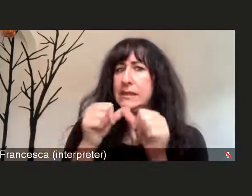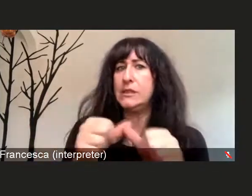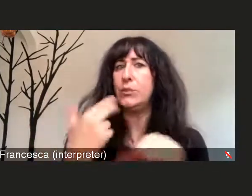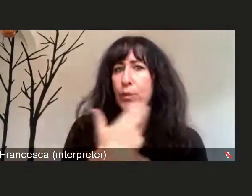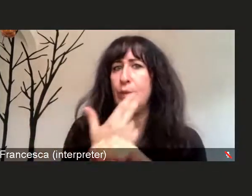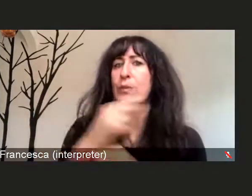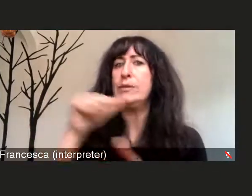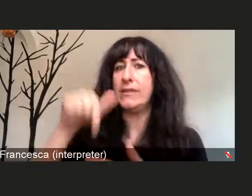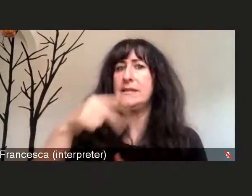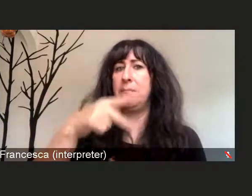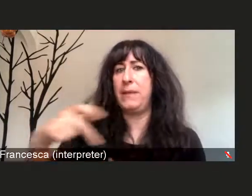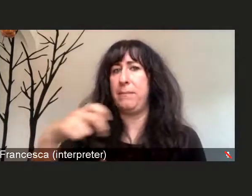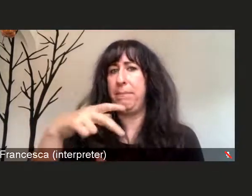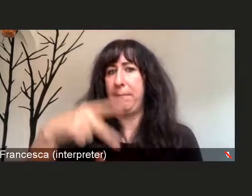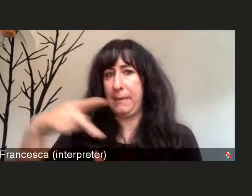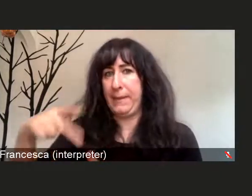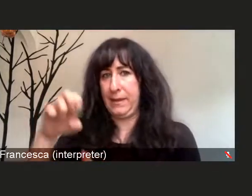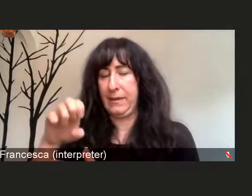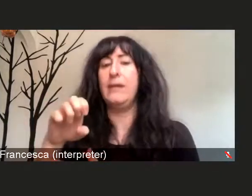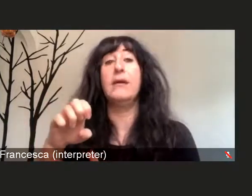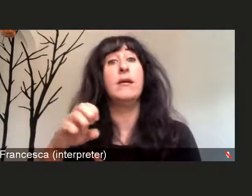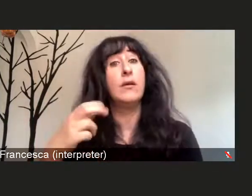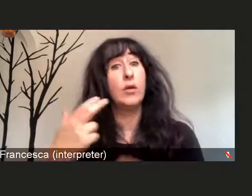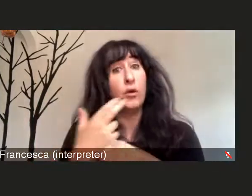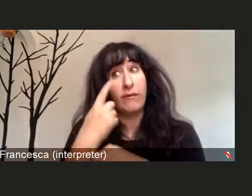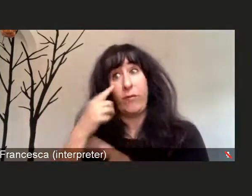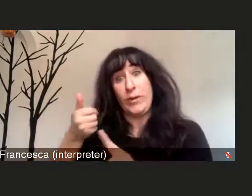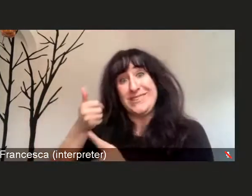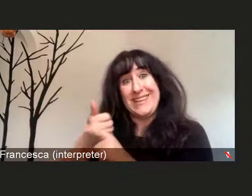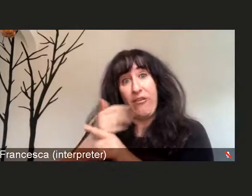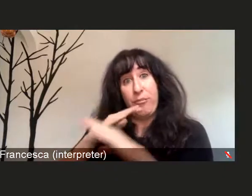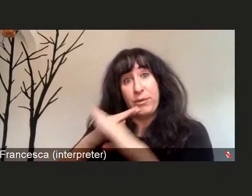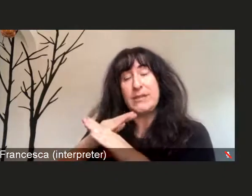to themselves, to the rest of our team here